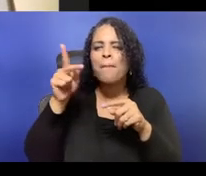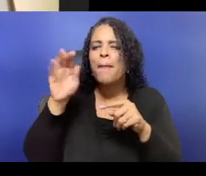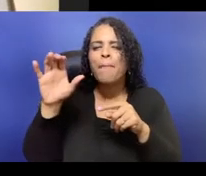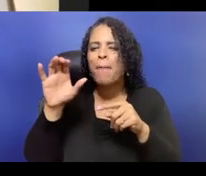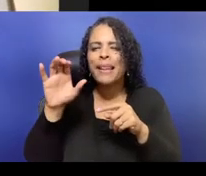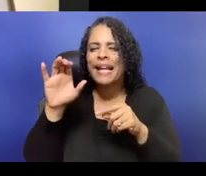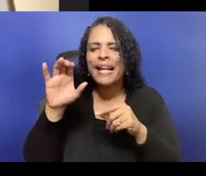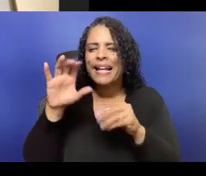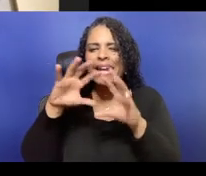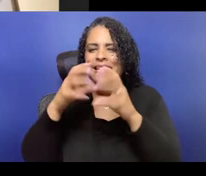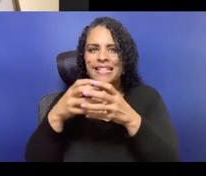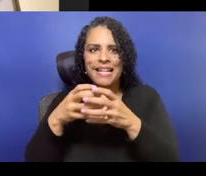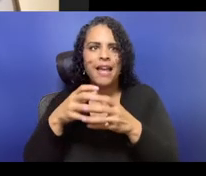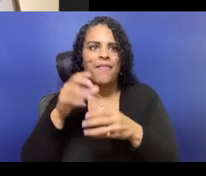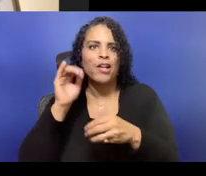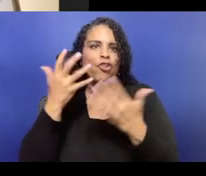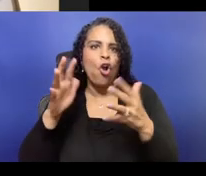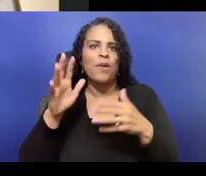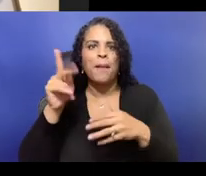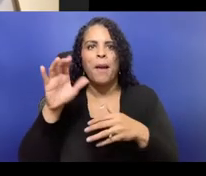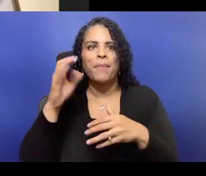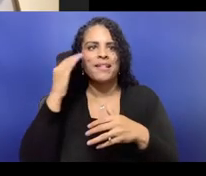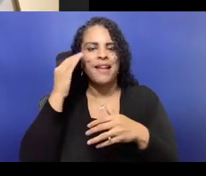in making this kind of financial aspiration possible.